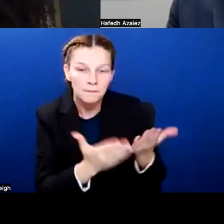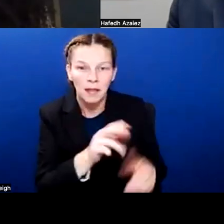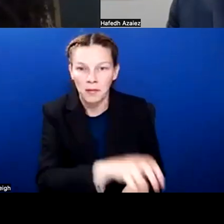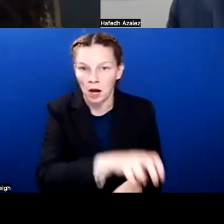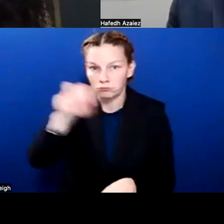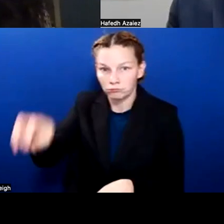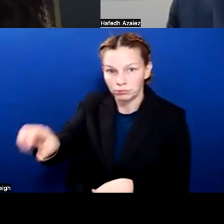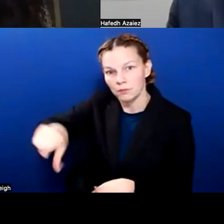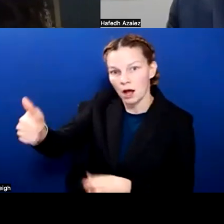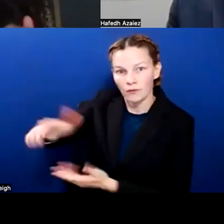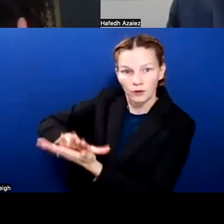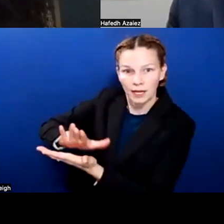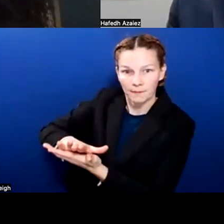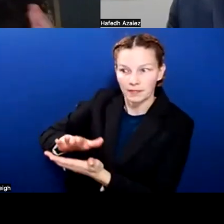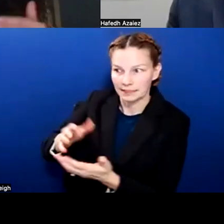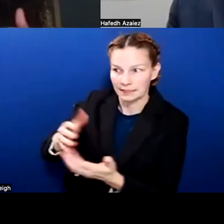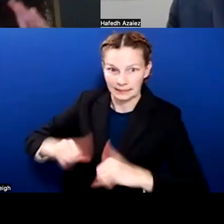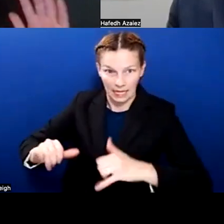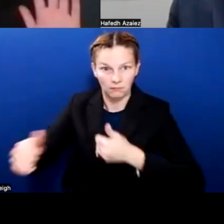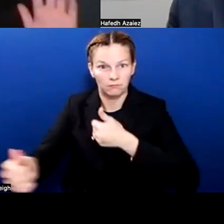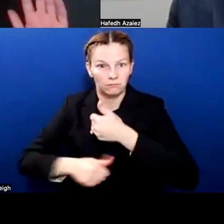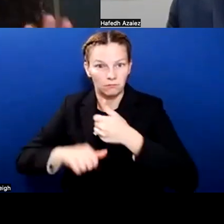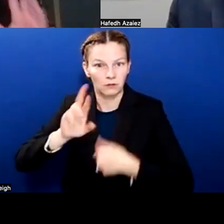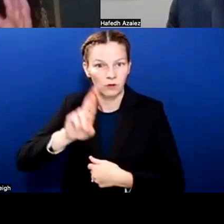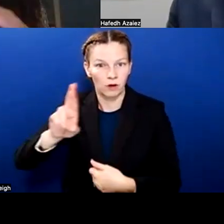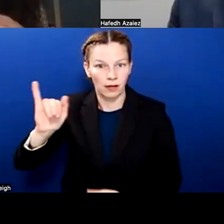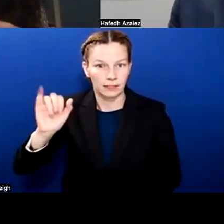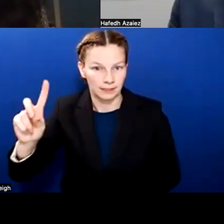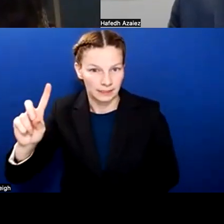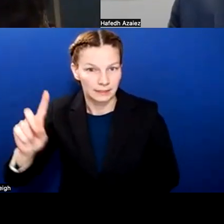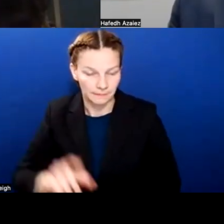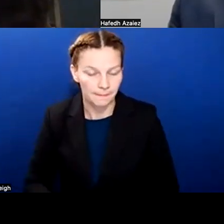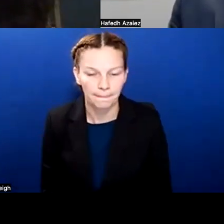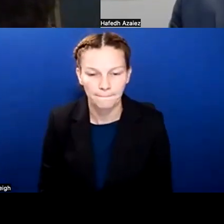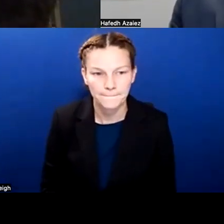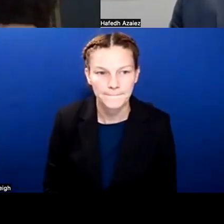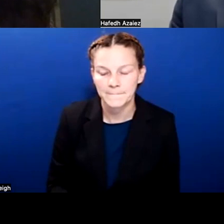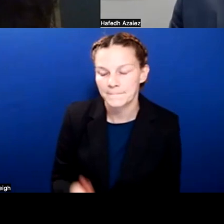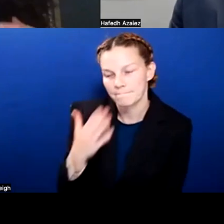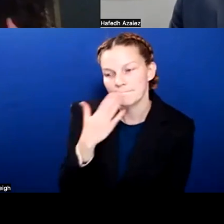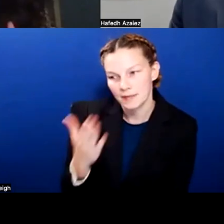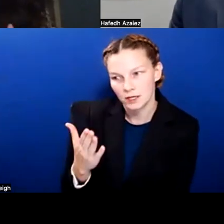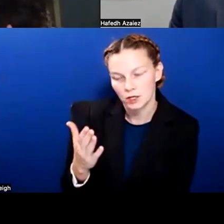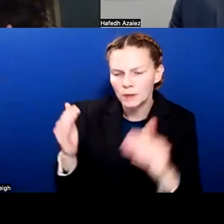Thank you. So this question kind of goes along with that, just asking the question of potential as far as like staffing. Will the budget impact social workers?